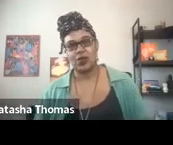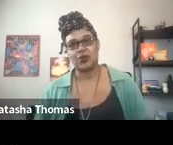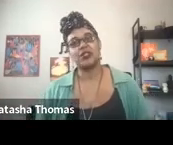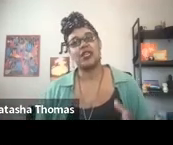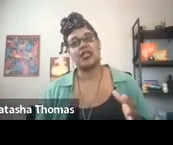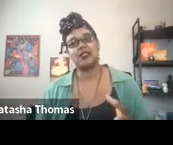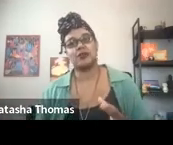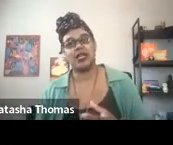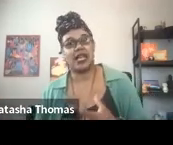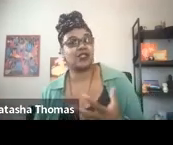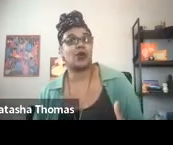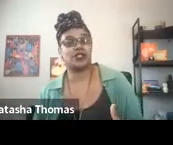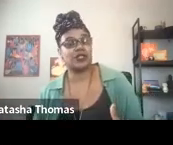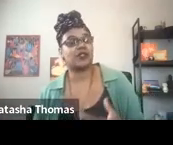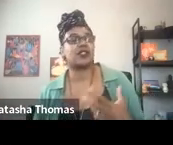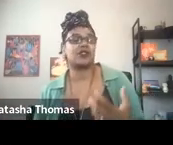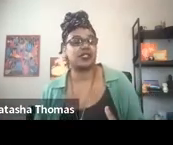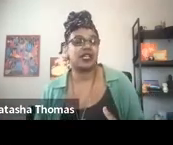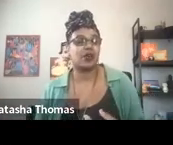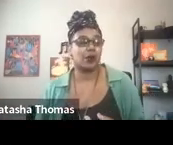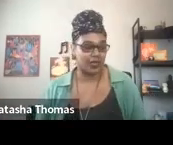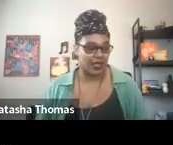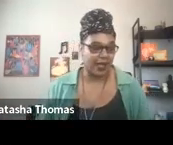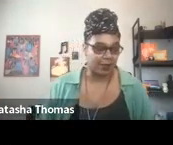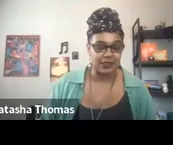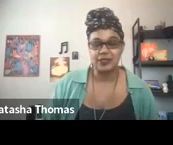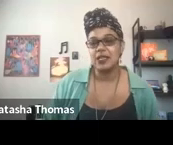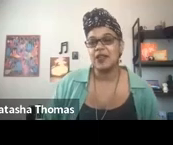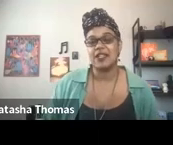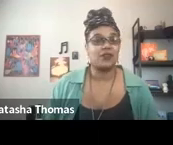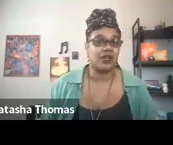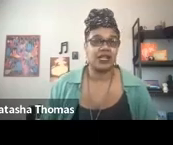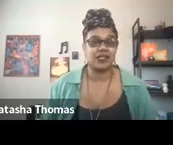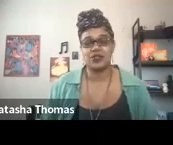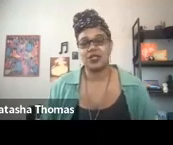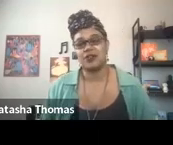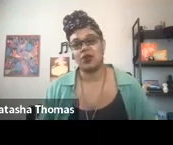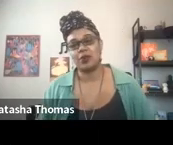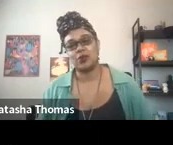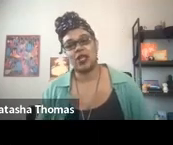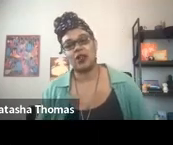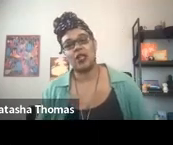that we host and we ask questions and there's this inquiry that happens and that's very ancestrally informed as well.